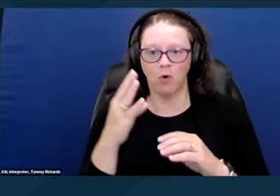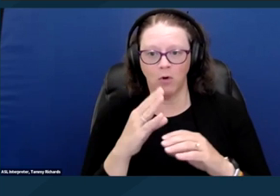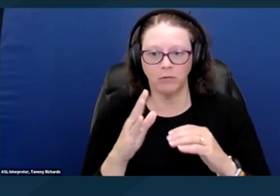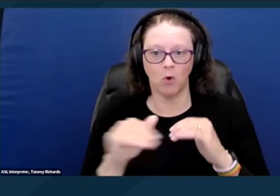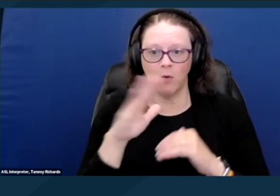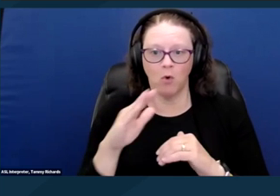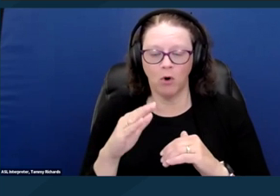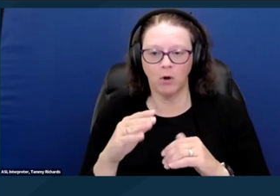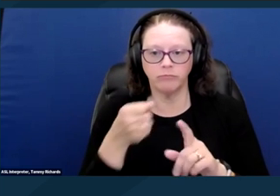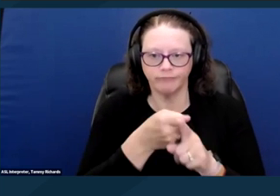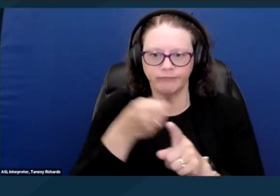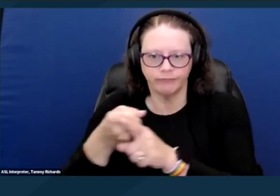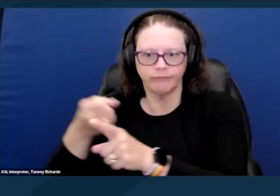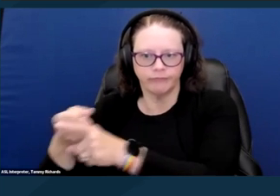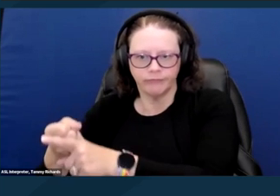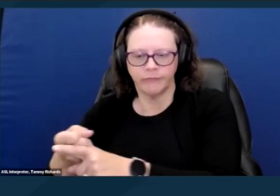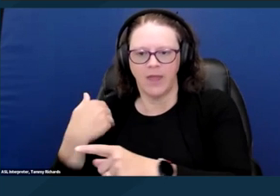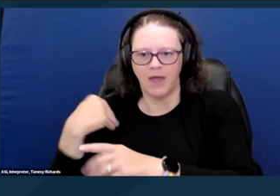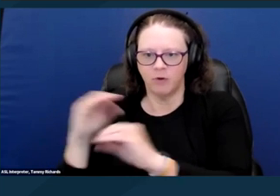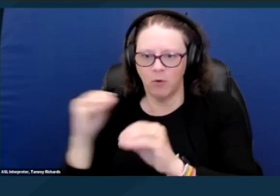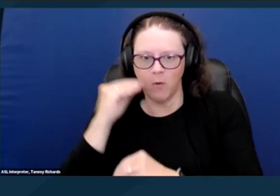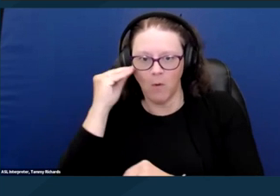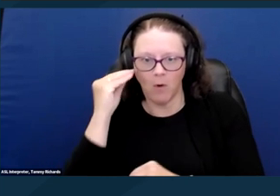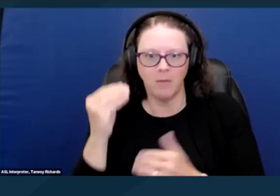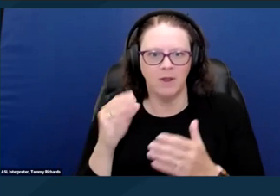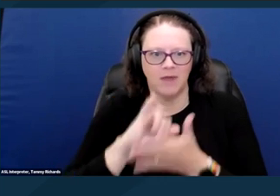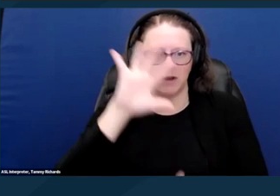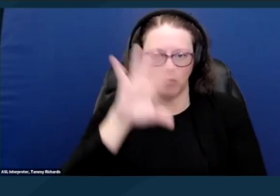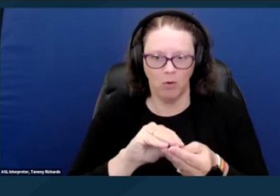within a three year period that total at least 12 months.